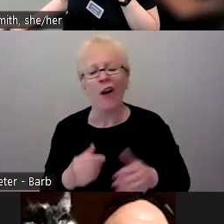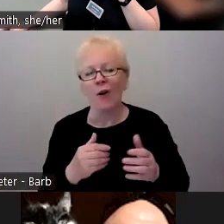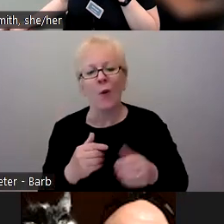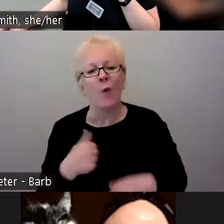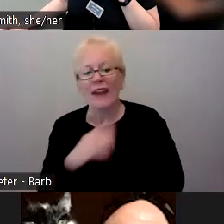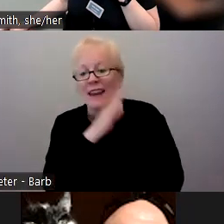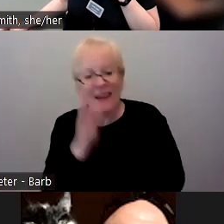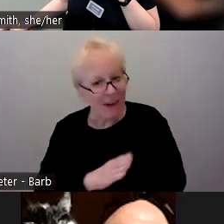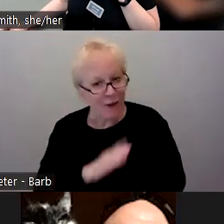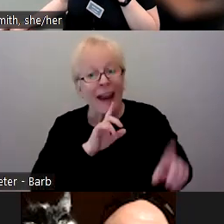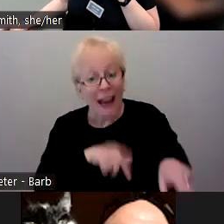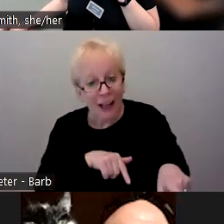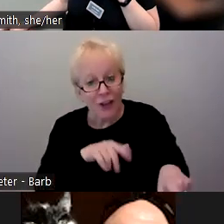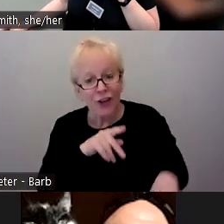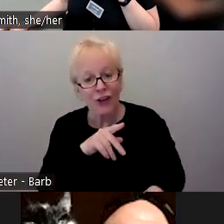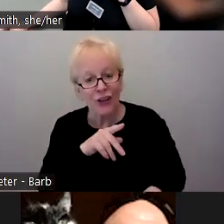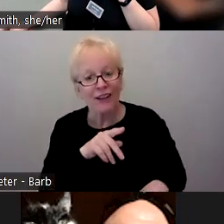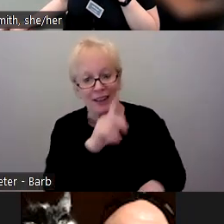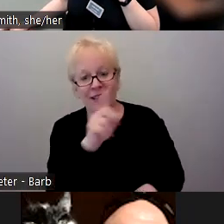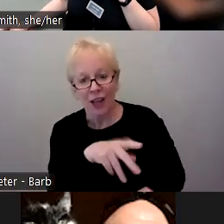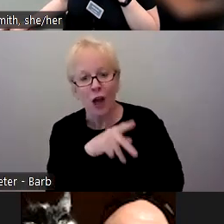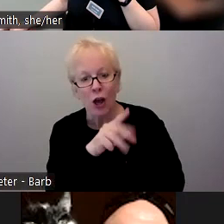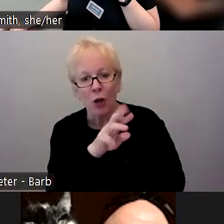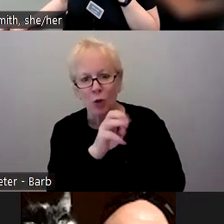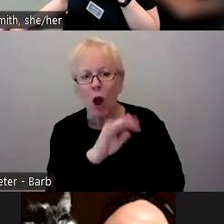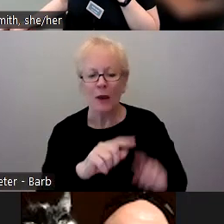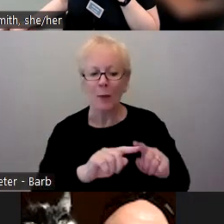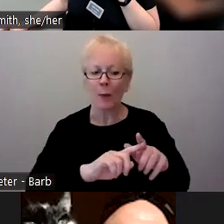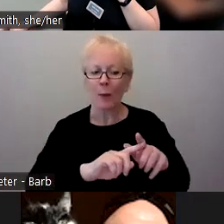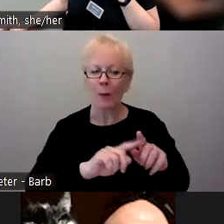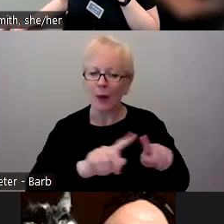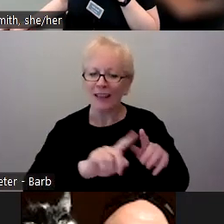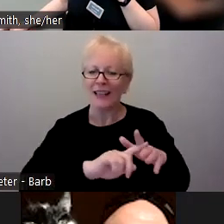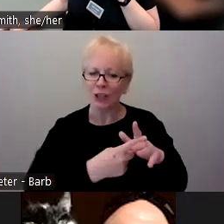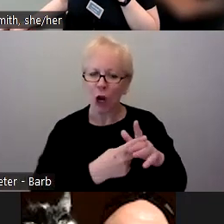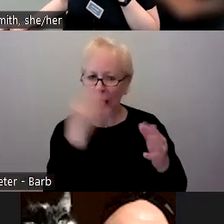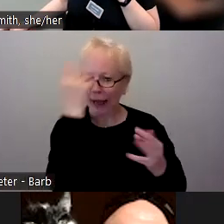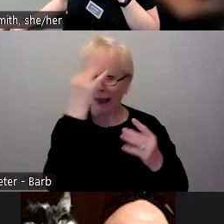They kind of spurred us to be thinking about things, but they were not the specific...